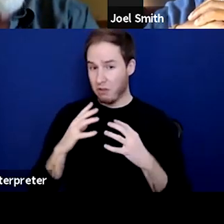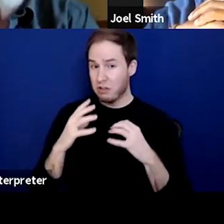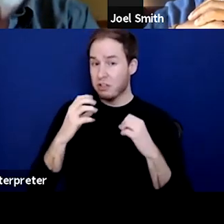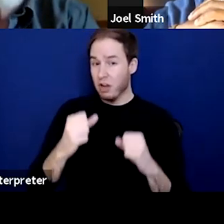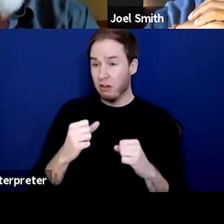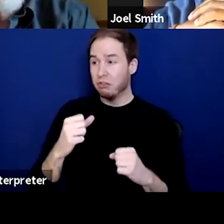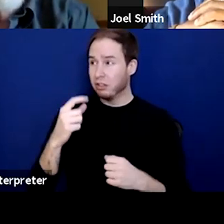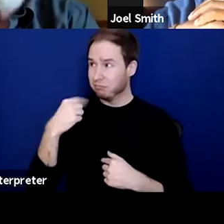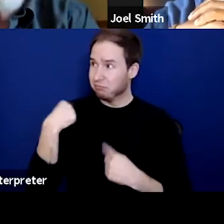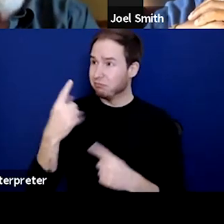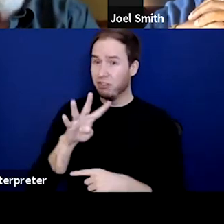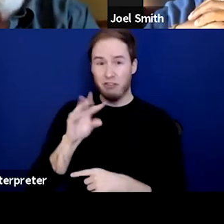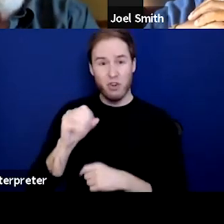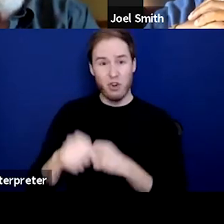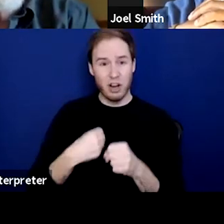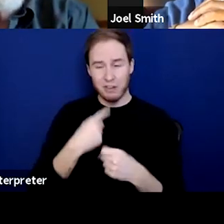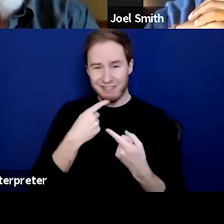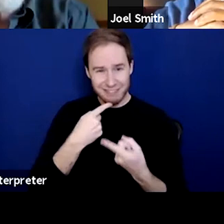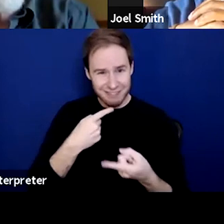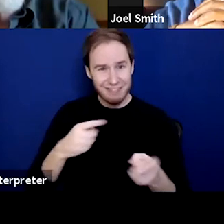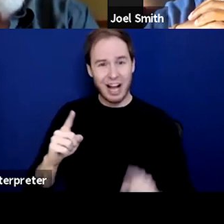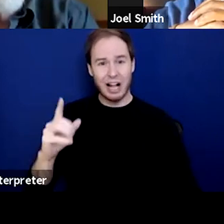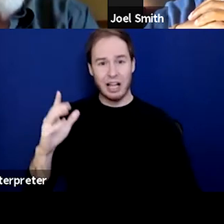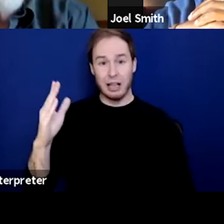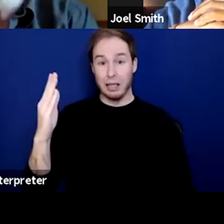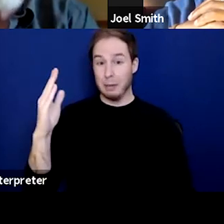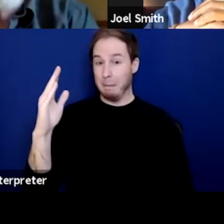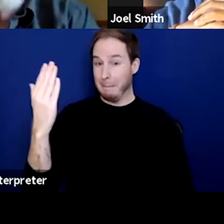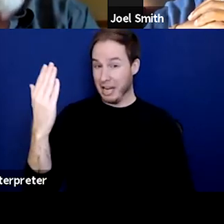that I was able to look in the mirror and not hate that guy looking back at me.